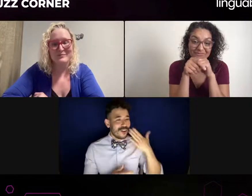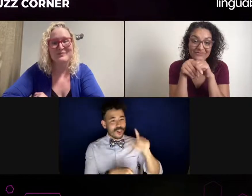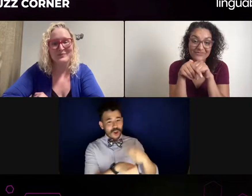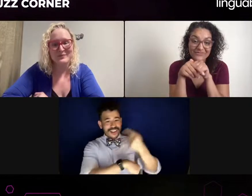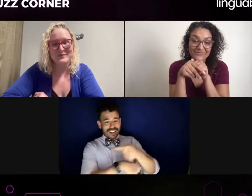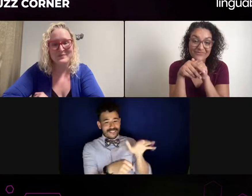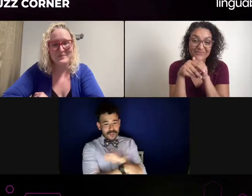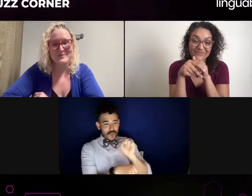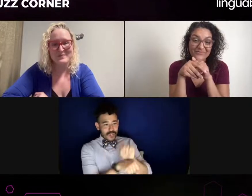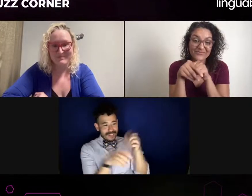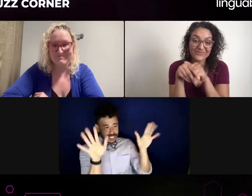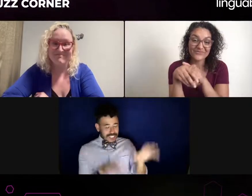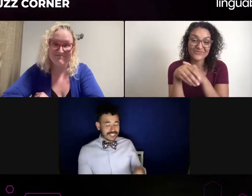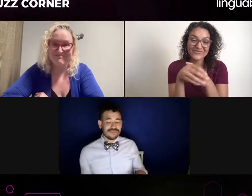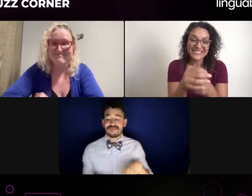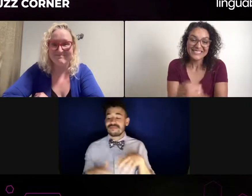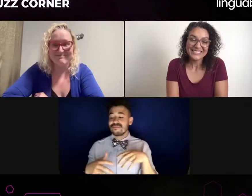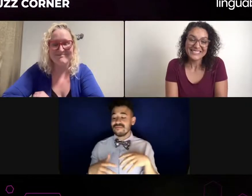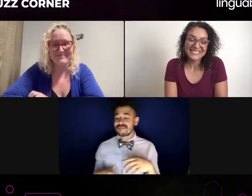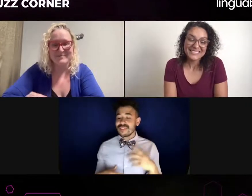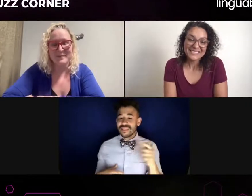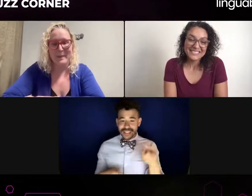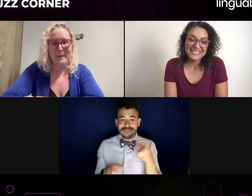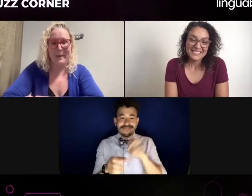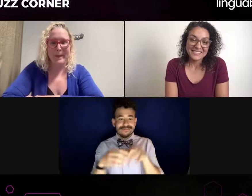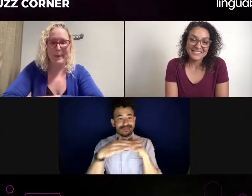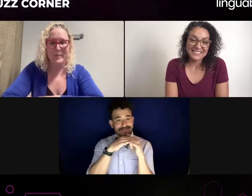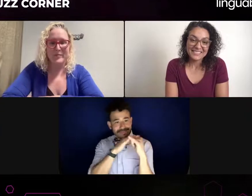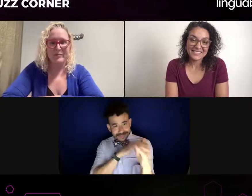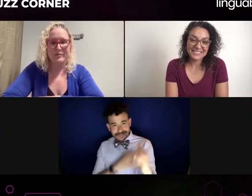from the experience to eventually be called back? As an actor, how do you trust them?